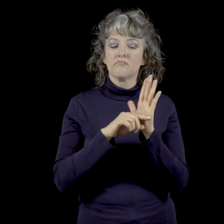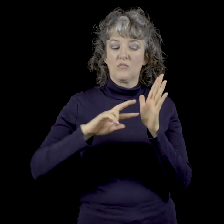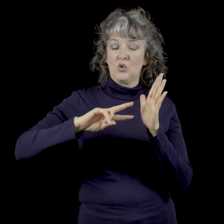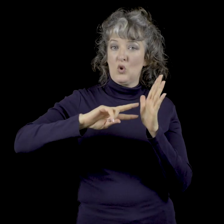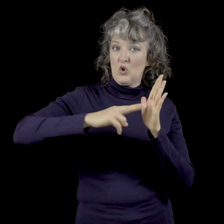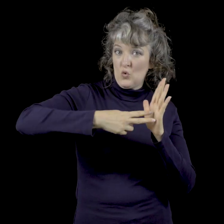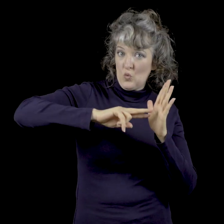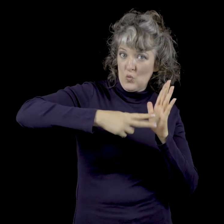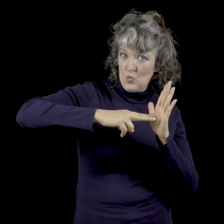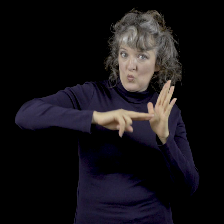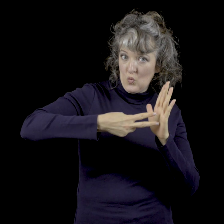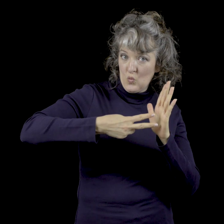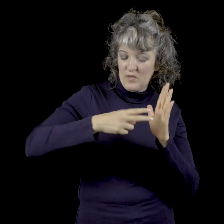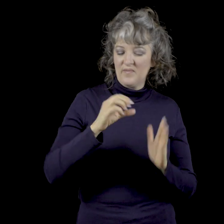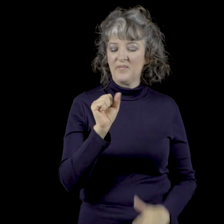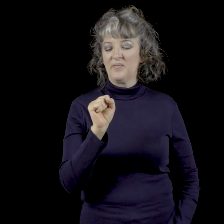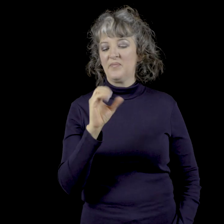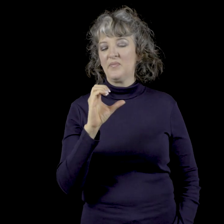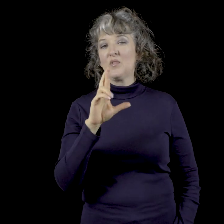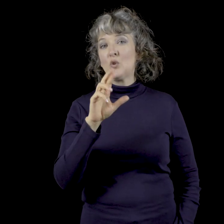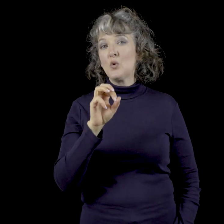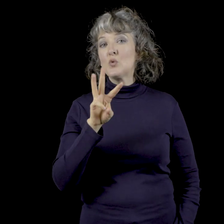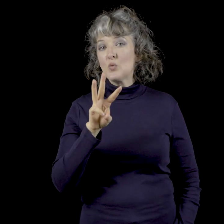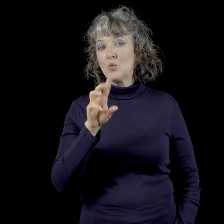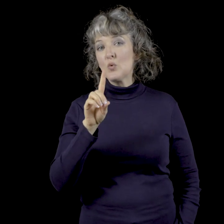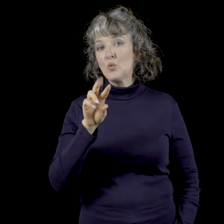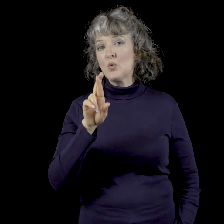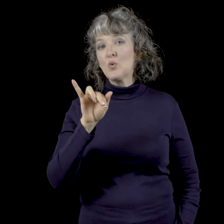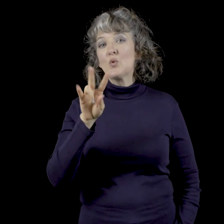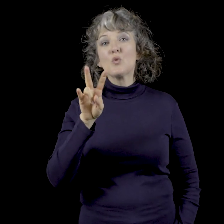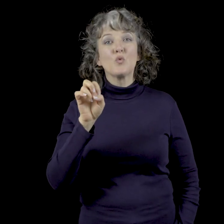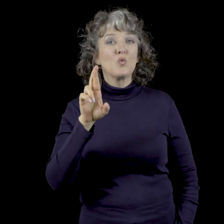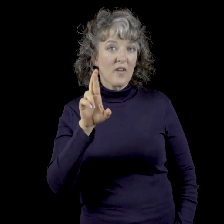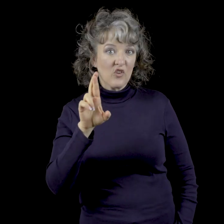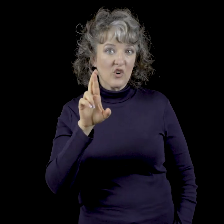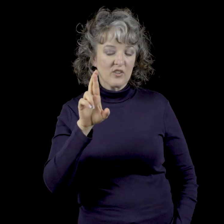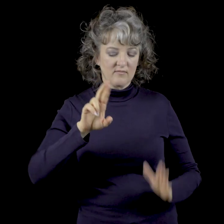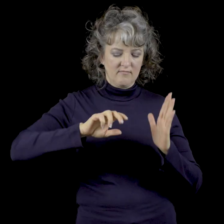Here is a screwdriver. S-C-R-E-W-D-R-I-V-E-R